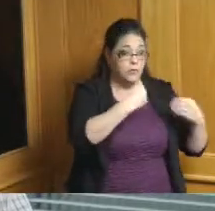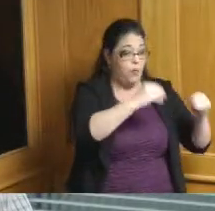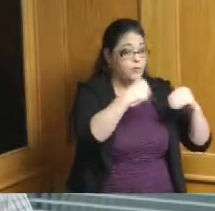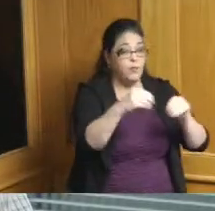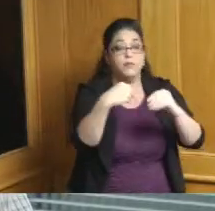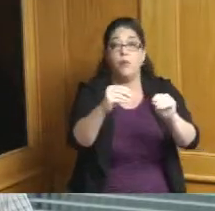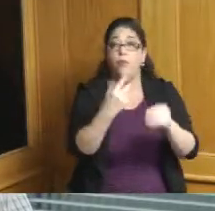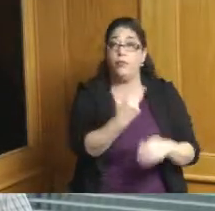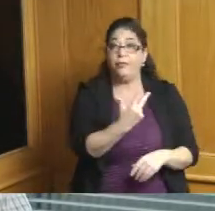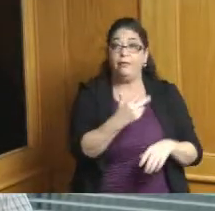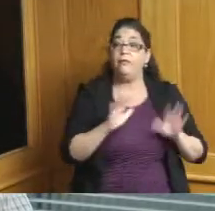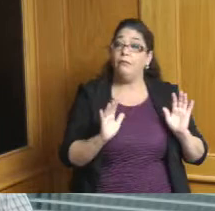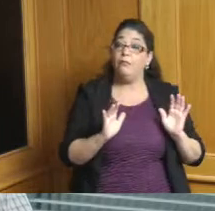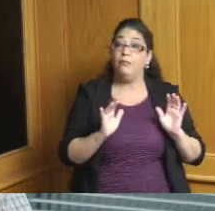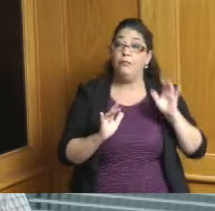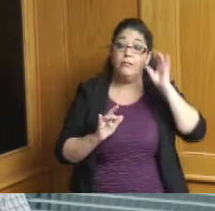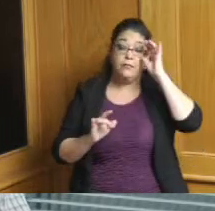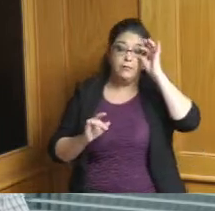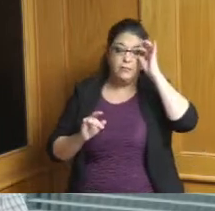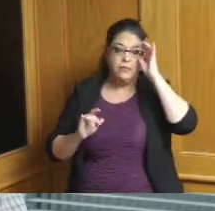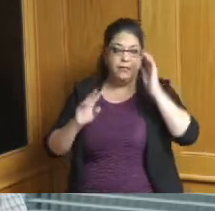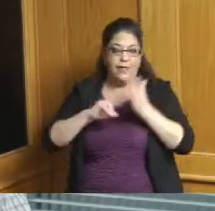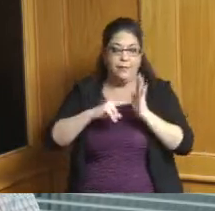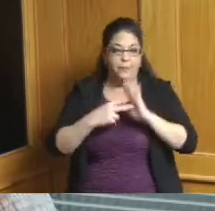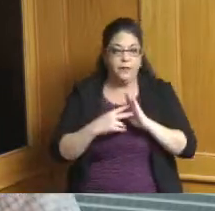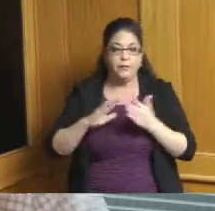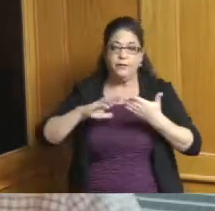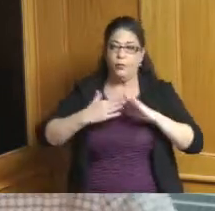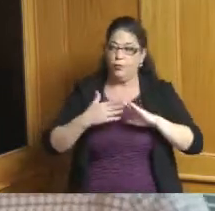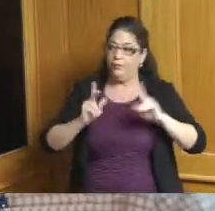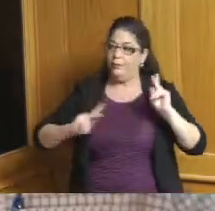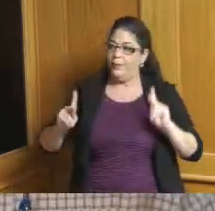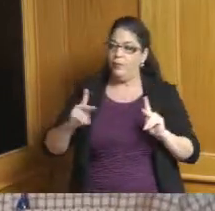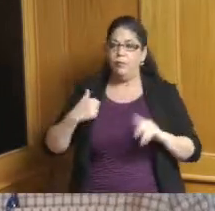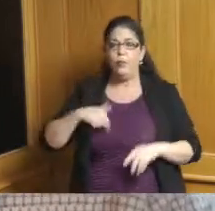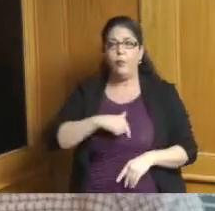the things that you know if you know our community is there's a real true we like to say it's a very